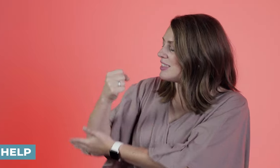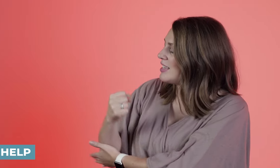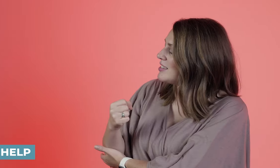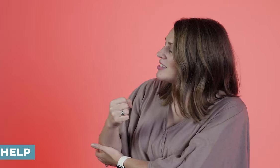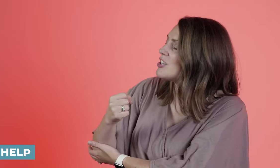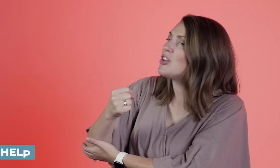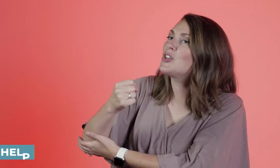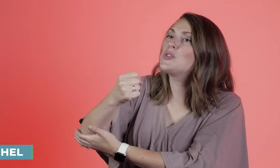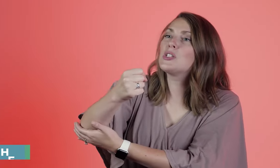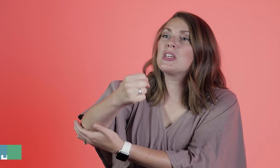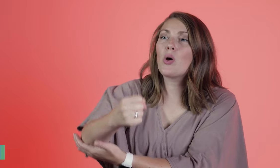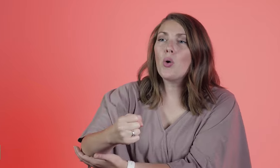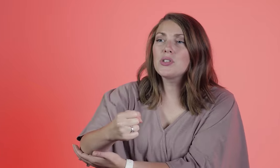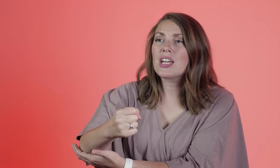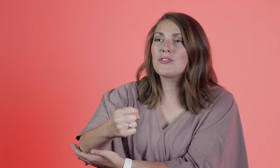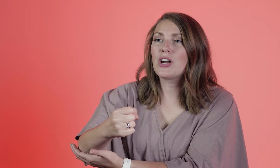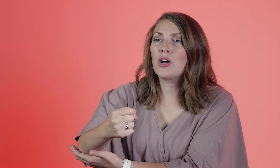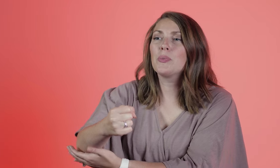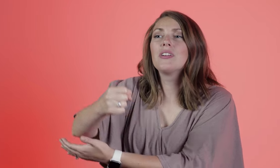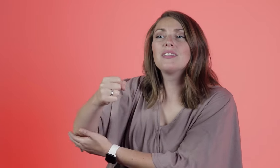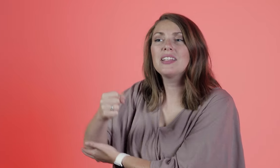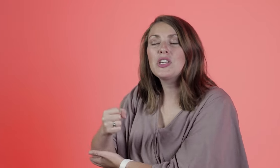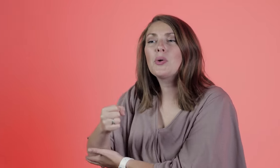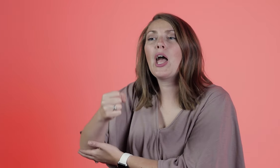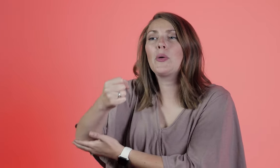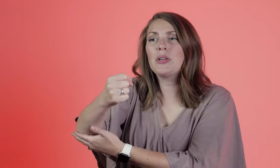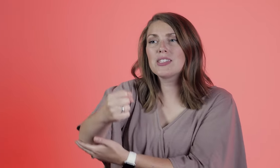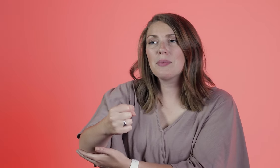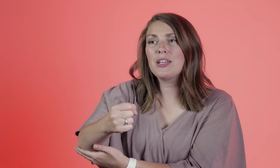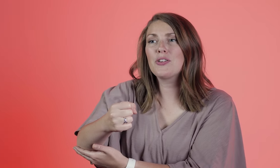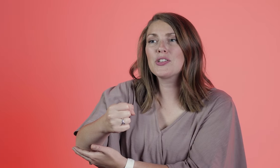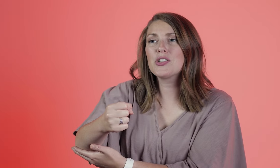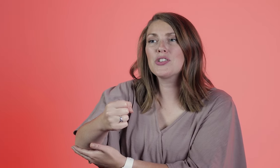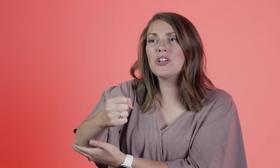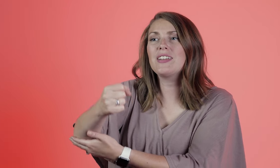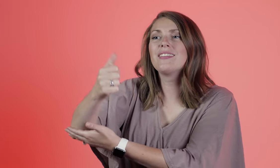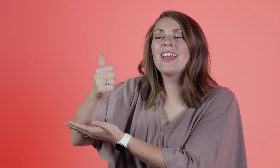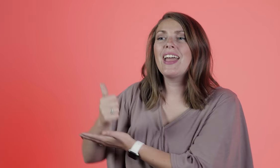This used to be the old sign for help. Like you were helping somebody across the street.